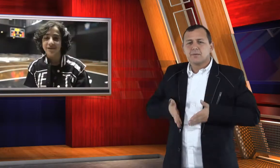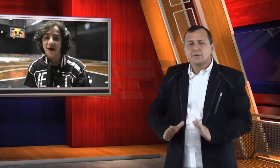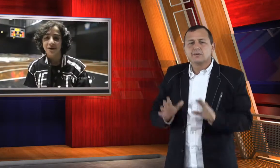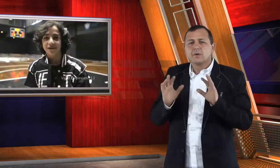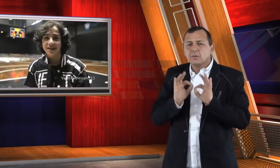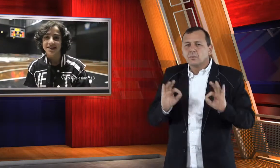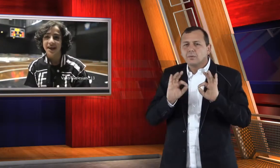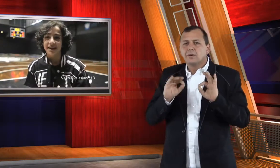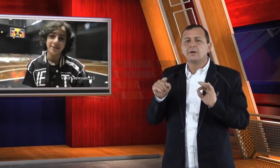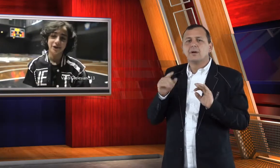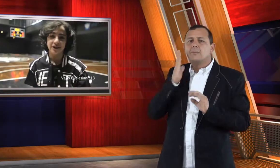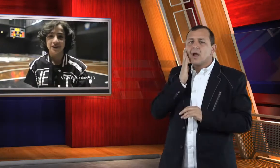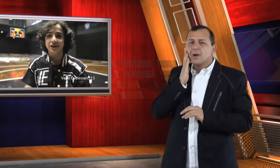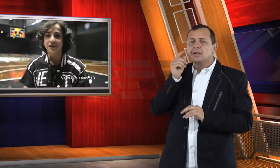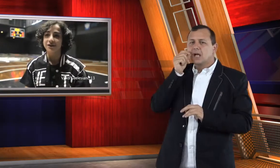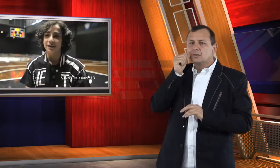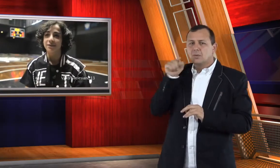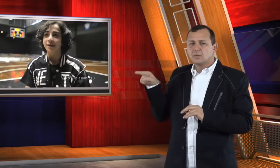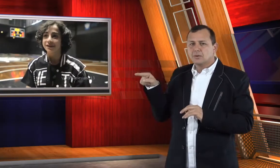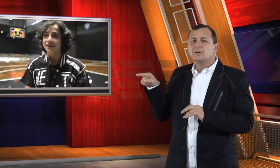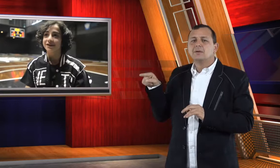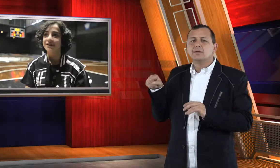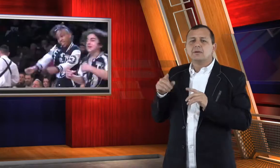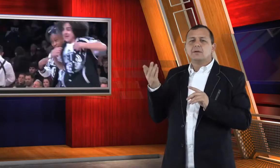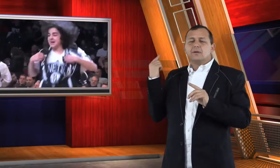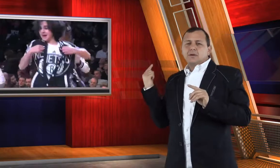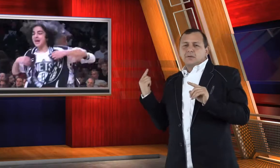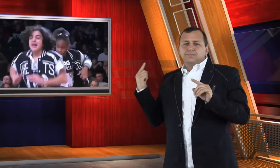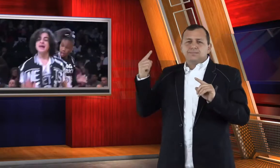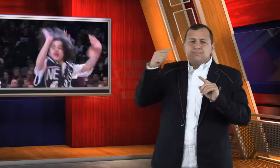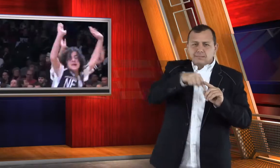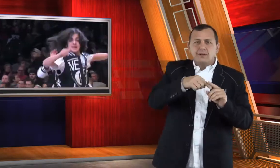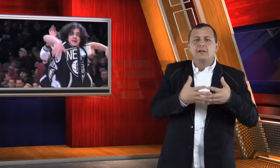Before he was born, his parents immigrated to the